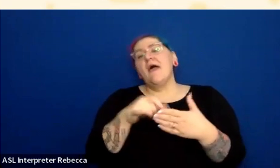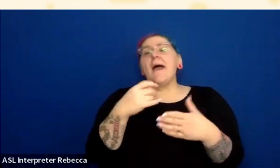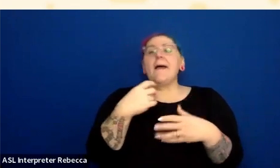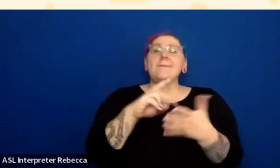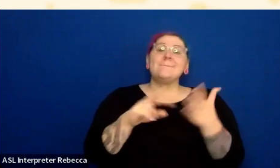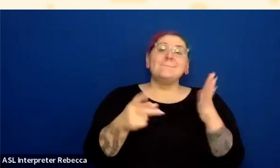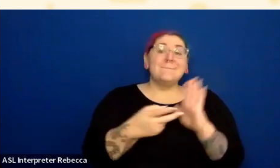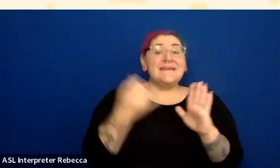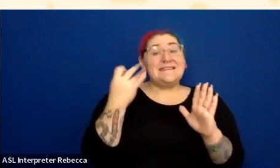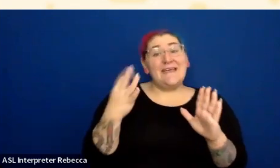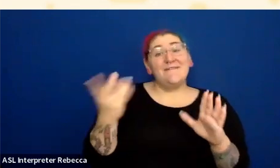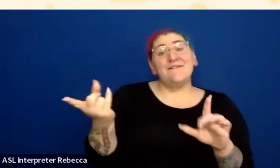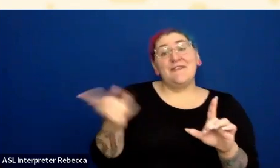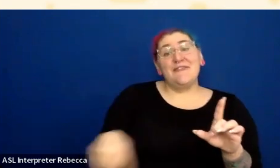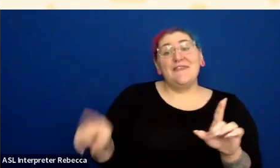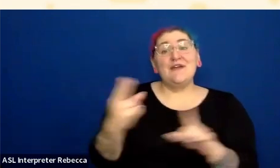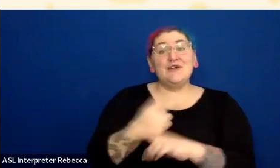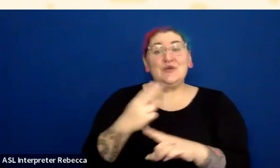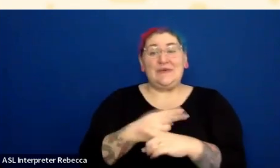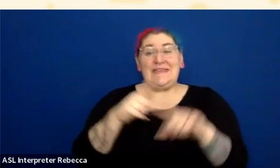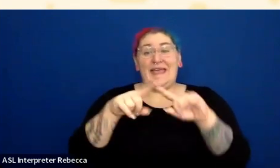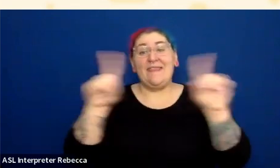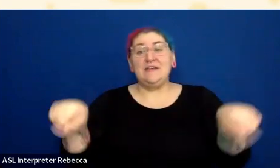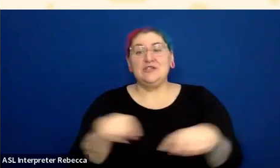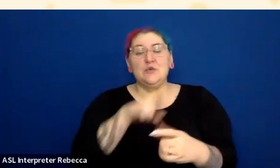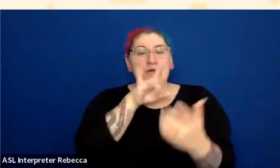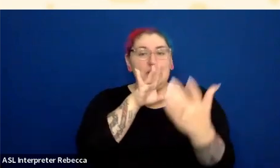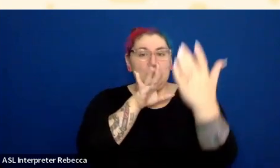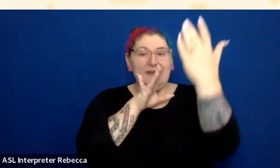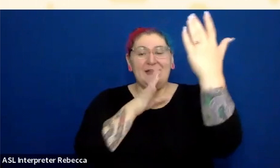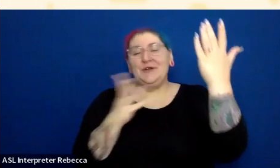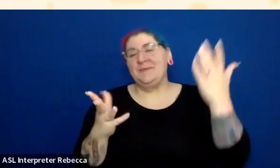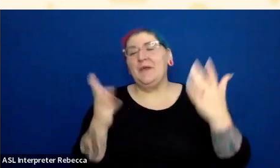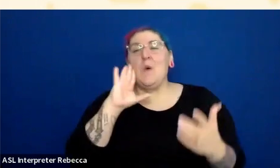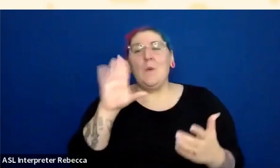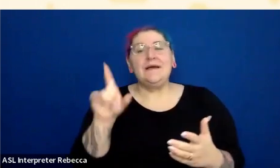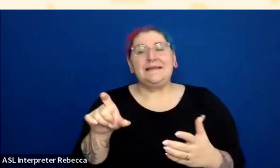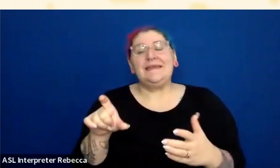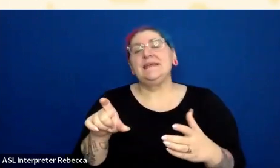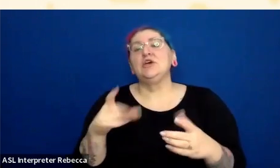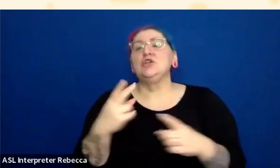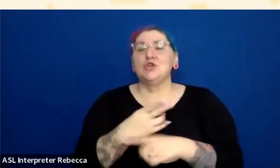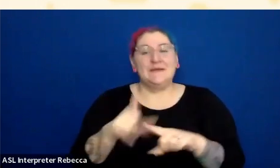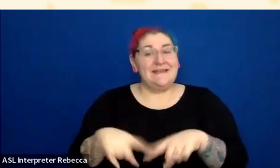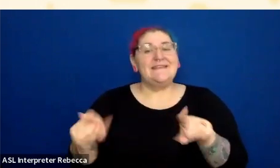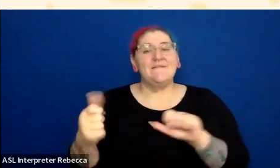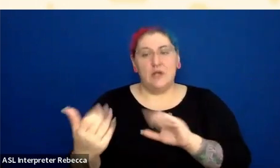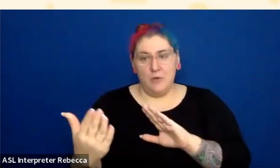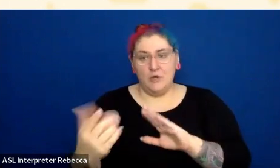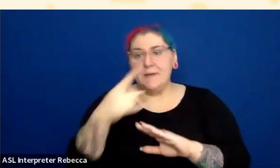But a screen reader is actually already going to tell me it's a label. So this is purely a visual thing. This is really just about differentiating colors.